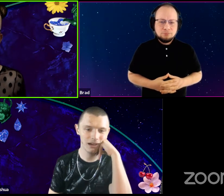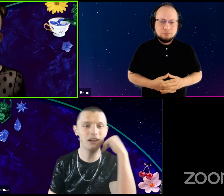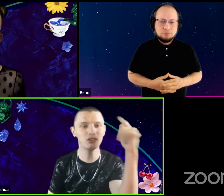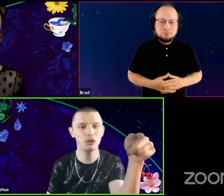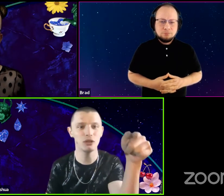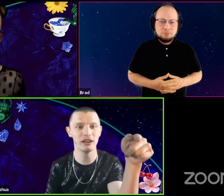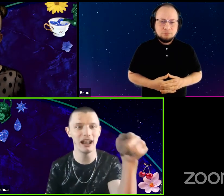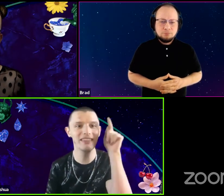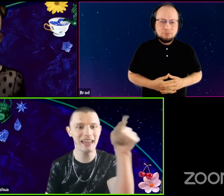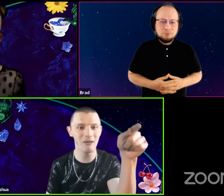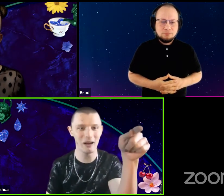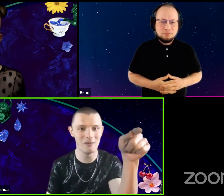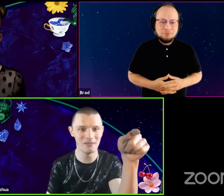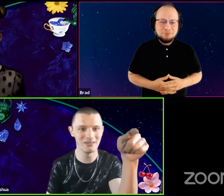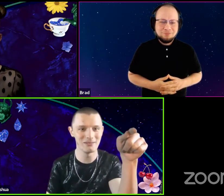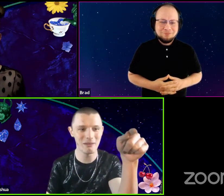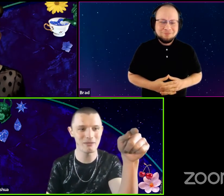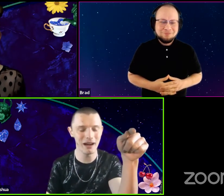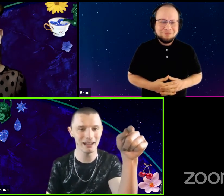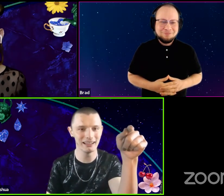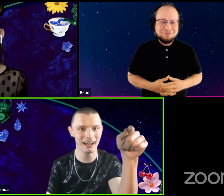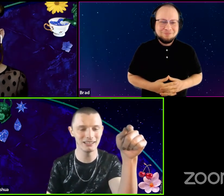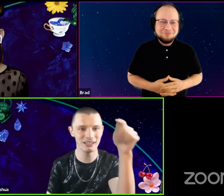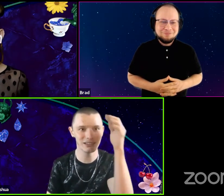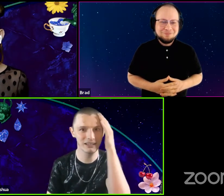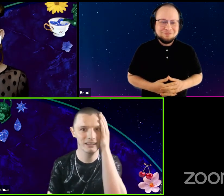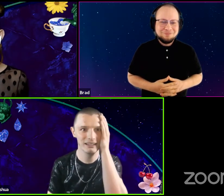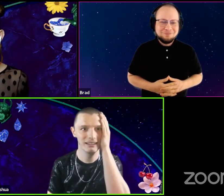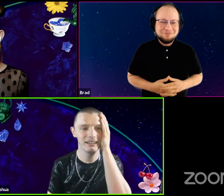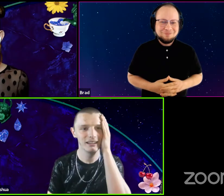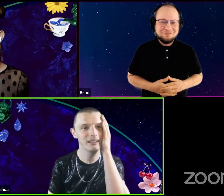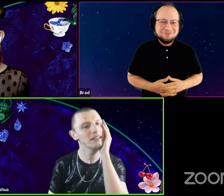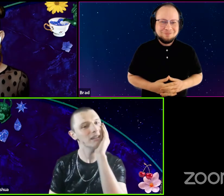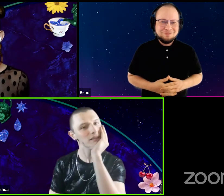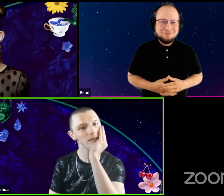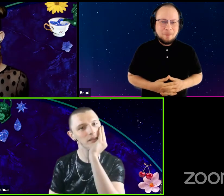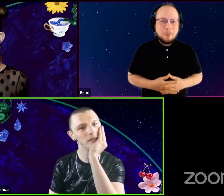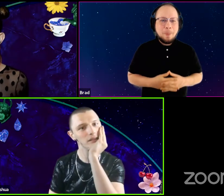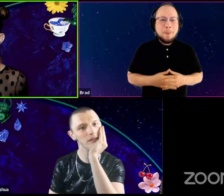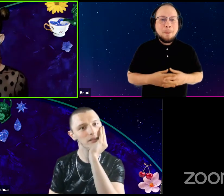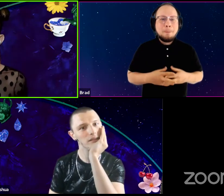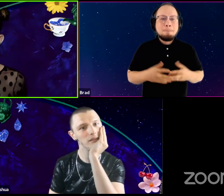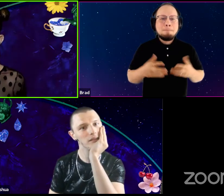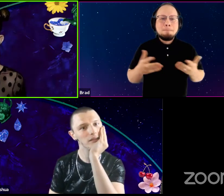How did you learn? I think that would help me remember mine. I just I think,